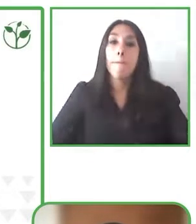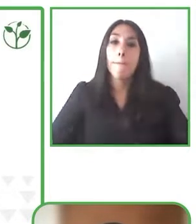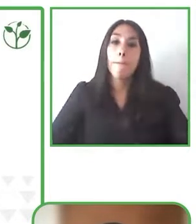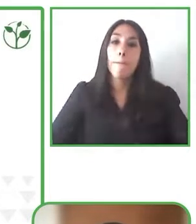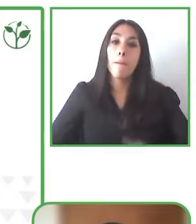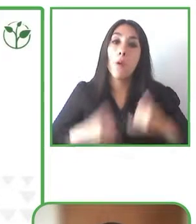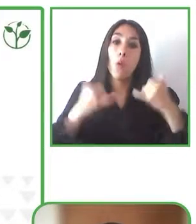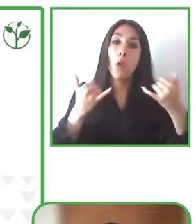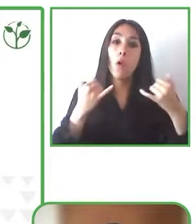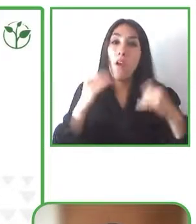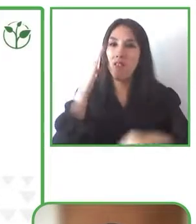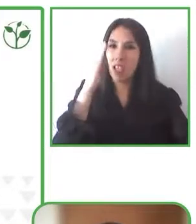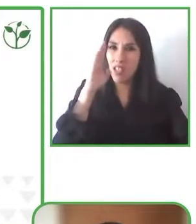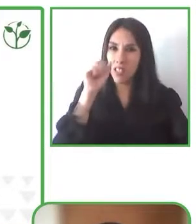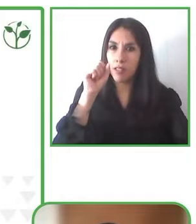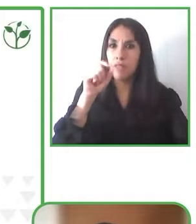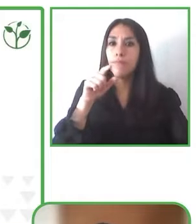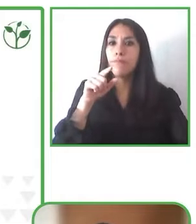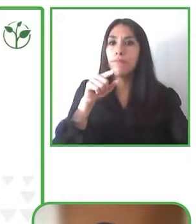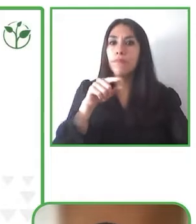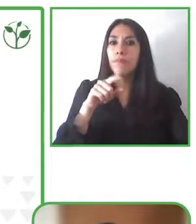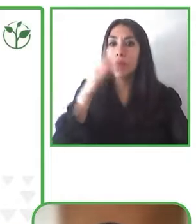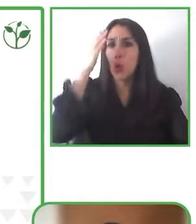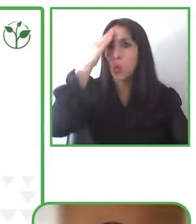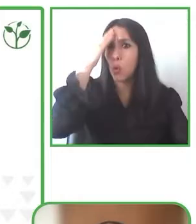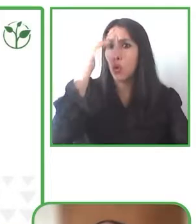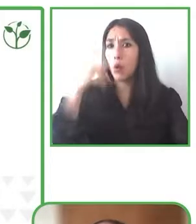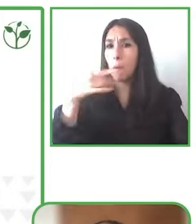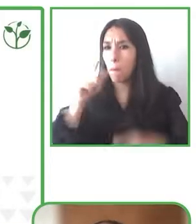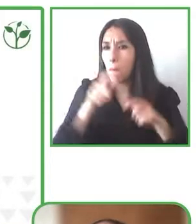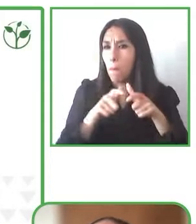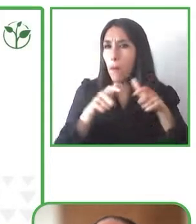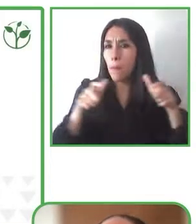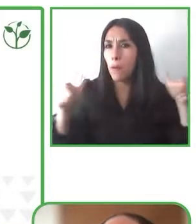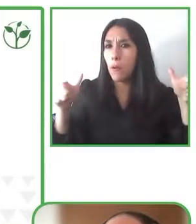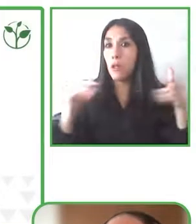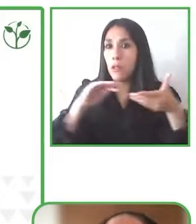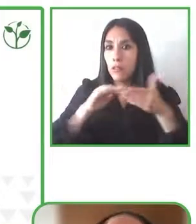basic but we understand that in large cities and in many countries and even